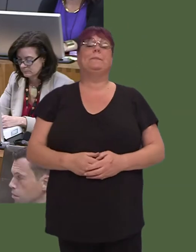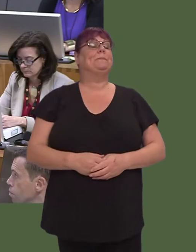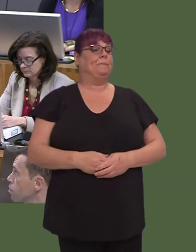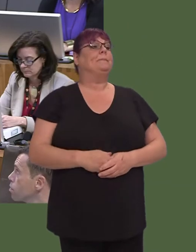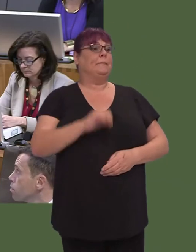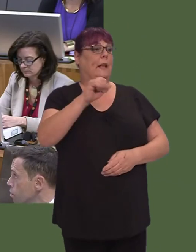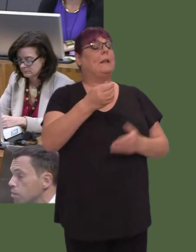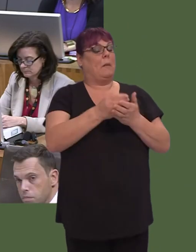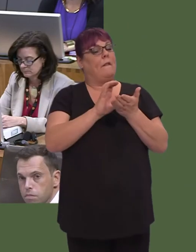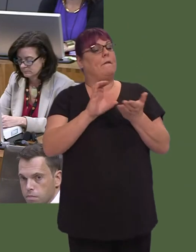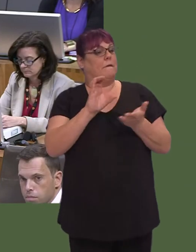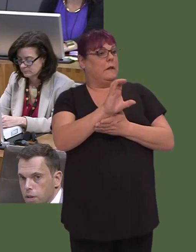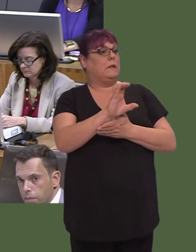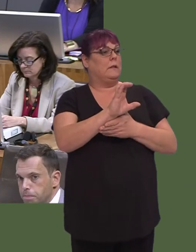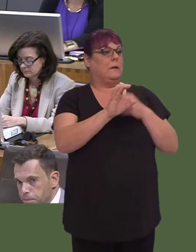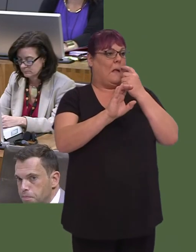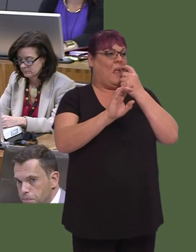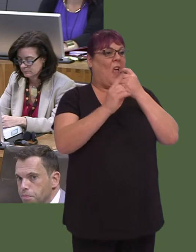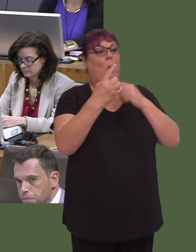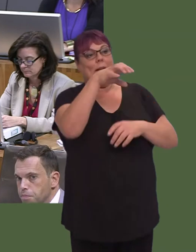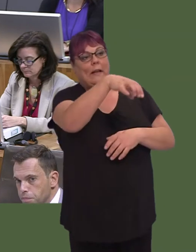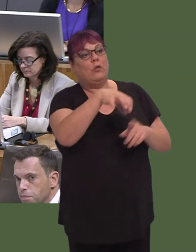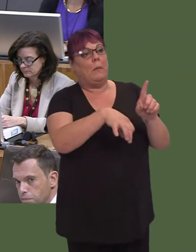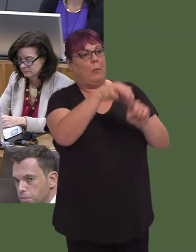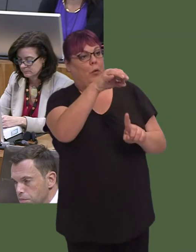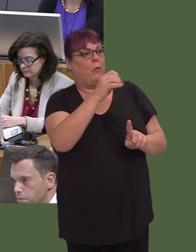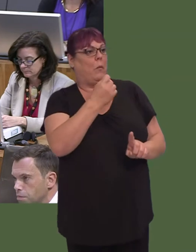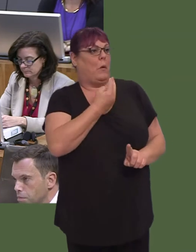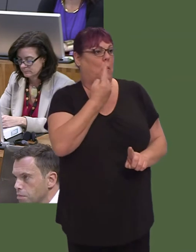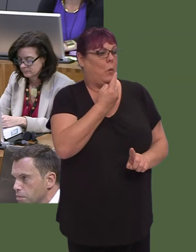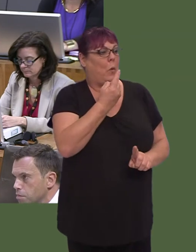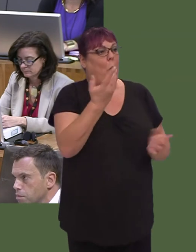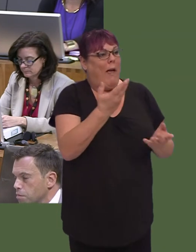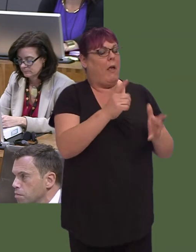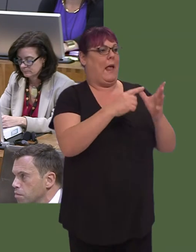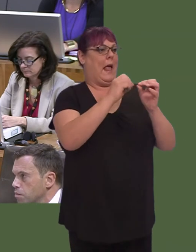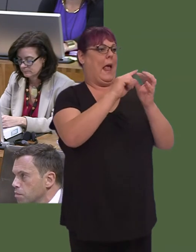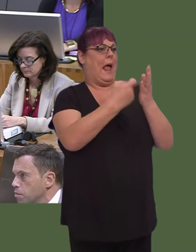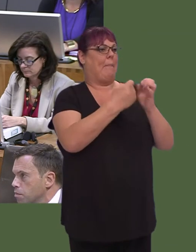Abergavenny station is one of the stations that will be upgraded to ensureówell, 'upgraded' is the wrong word, really.